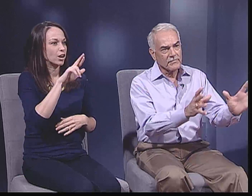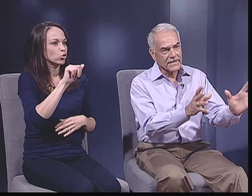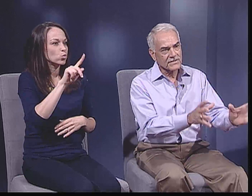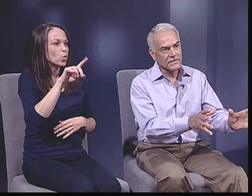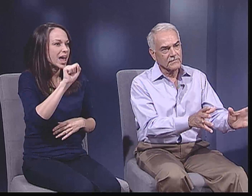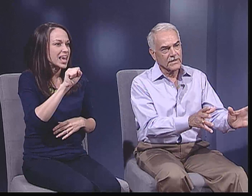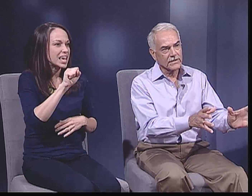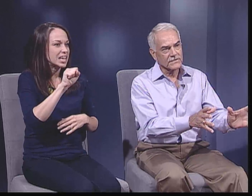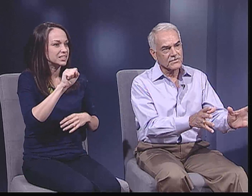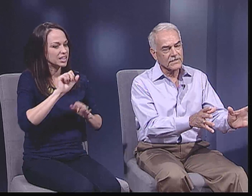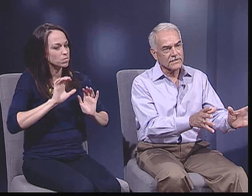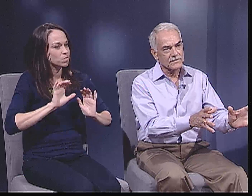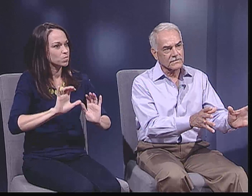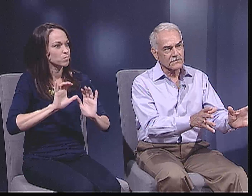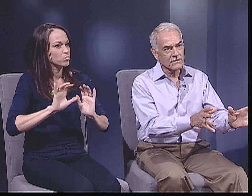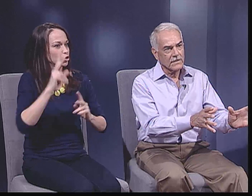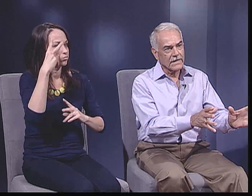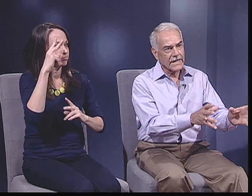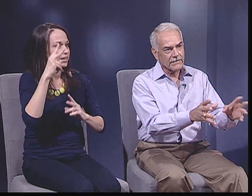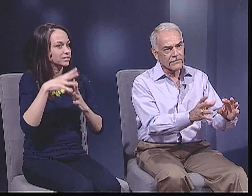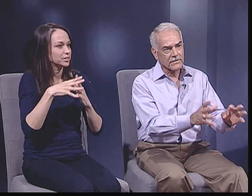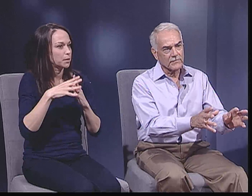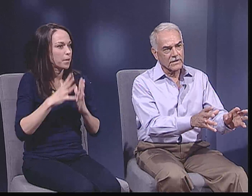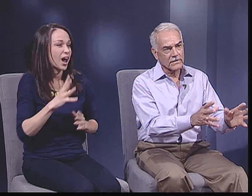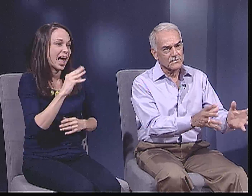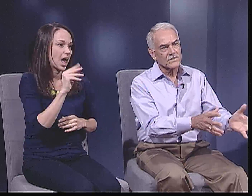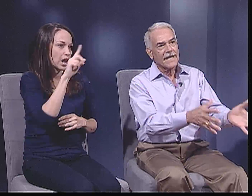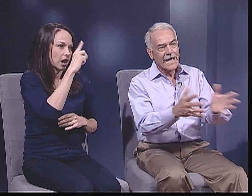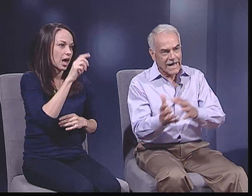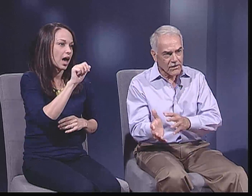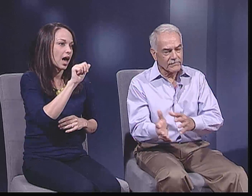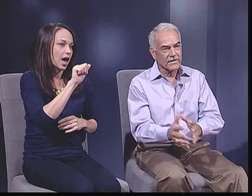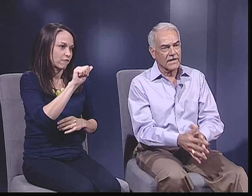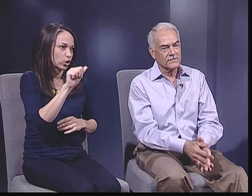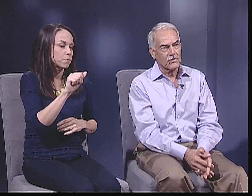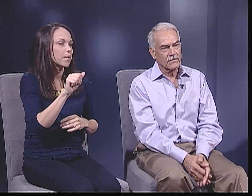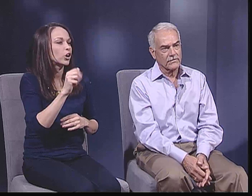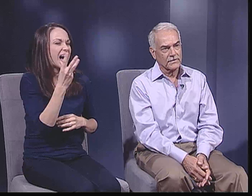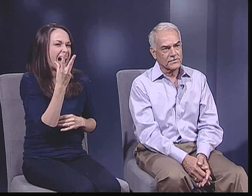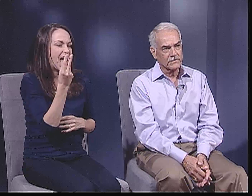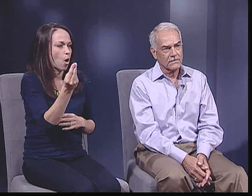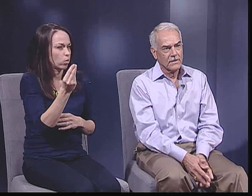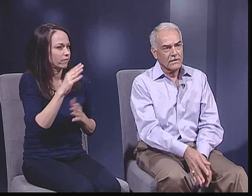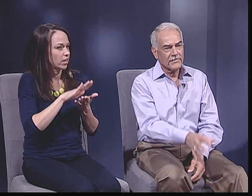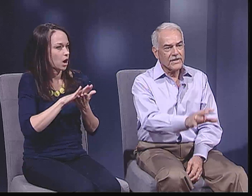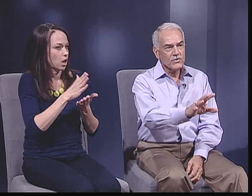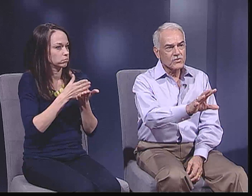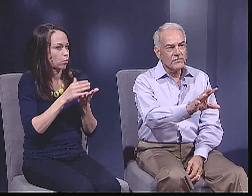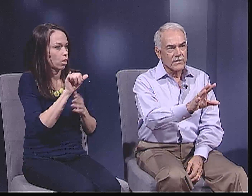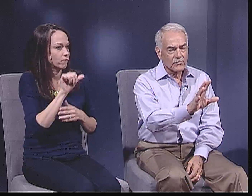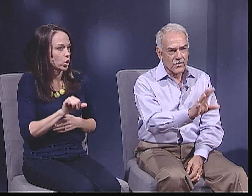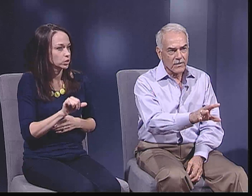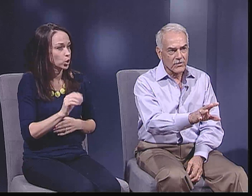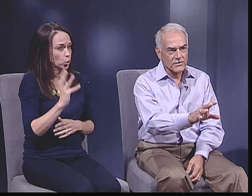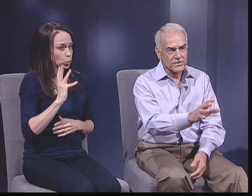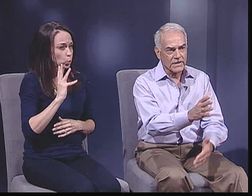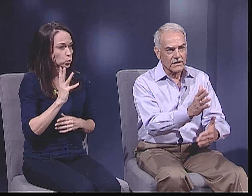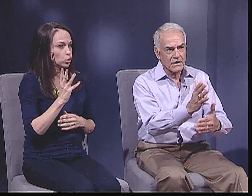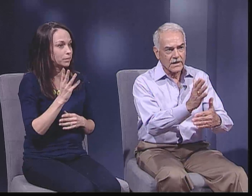There were vigilante raids that drove the Mexican-American citizens and African-Americans out of the nice part of Austin.